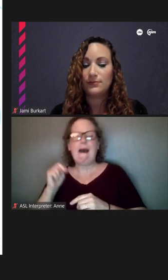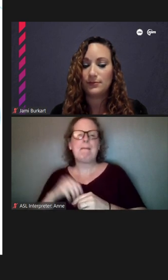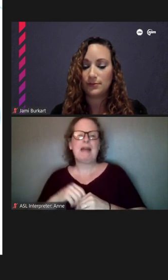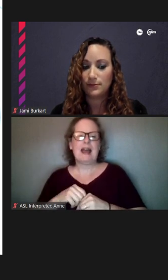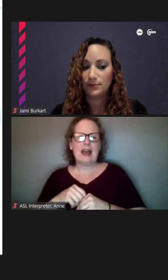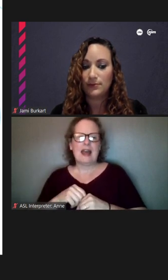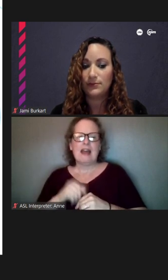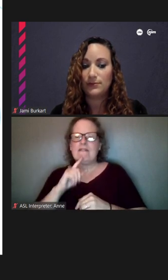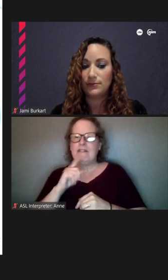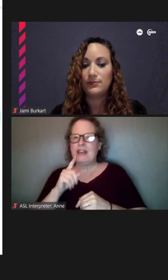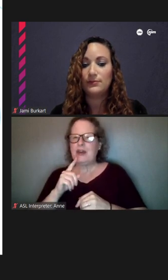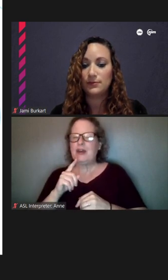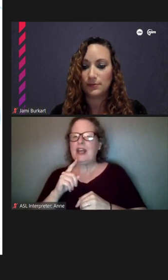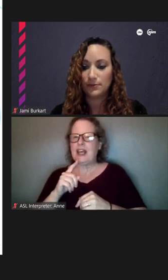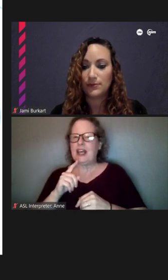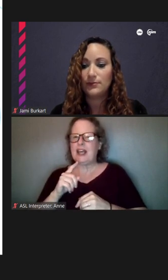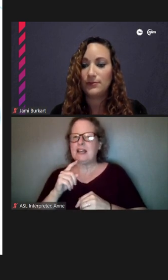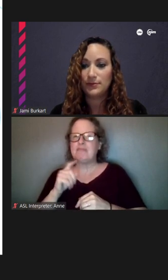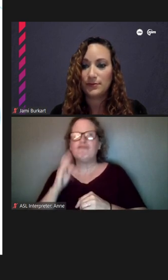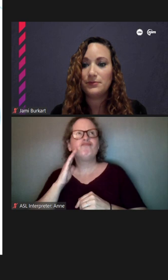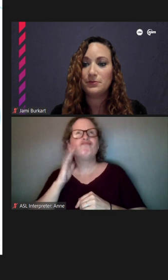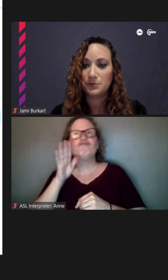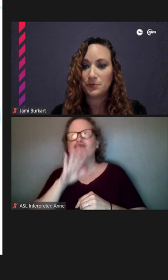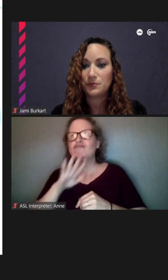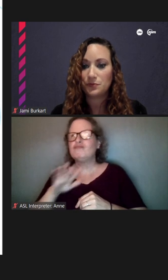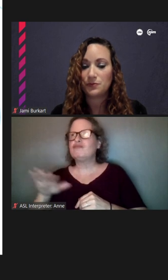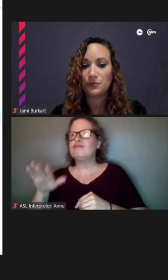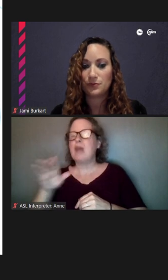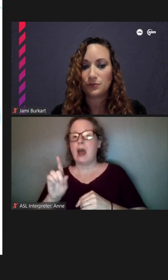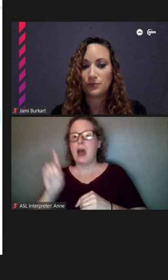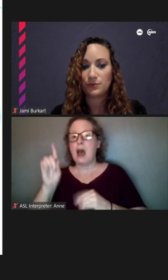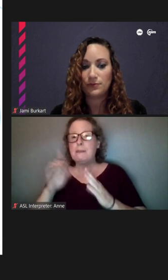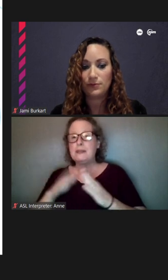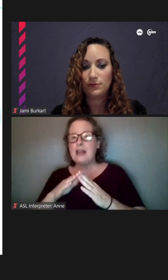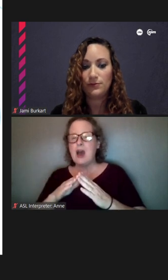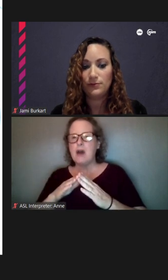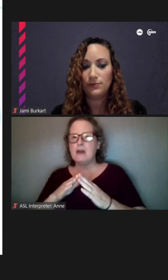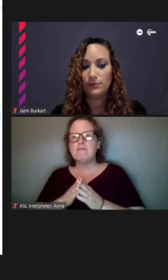stop that, you know --while Uptown is a very broad and diverse neighborhood full of a lot of